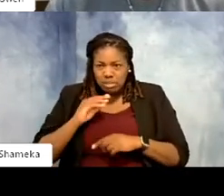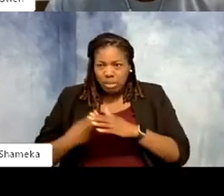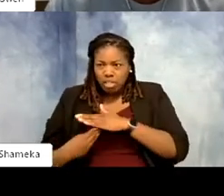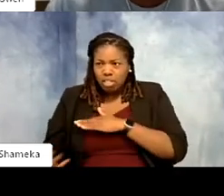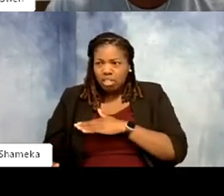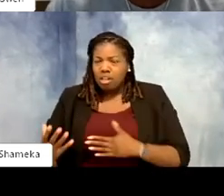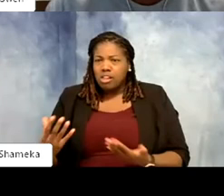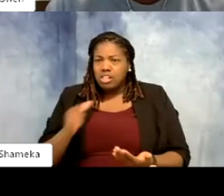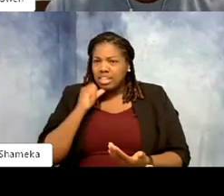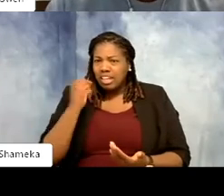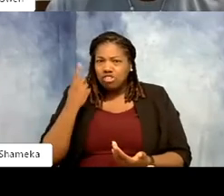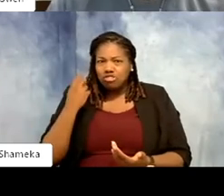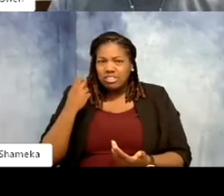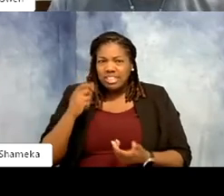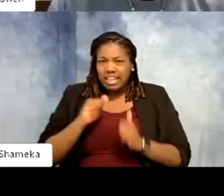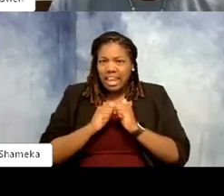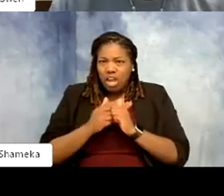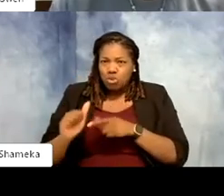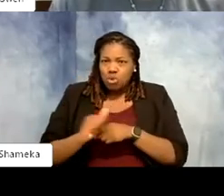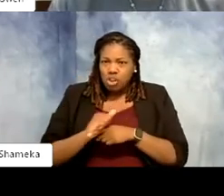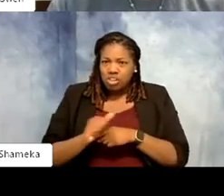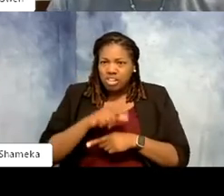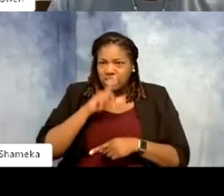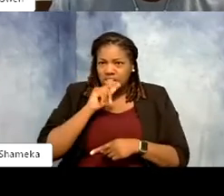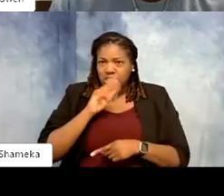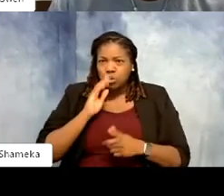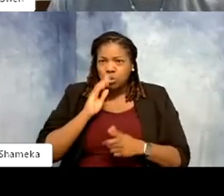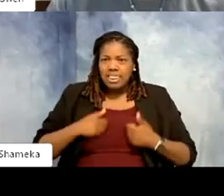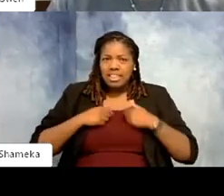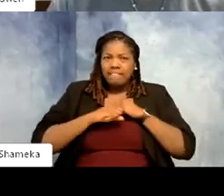you're getting into. You're talking about an animal that's going to live a long time. You're talking about an